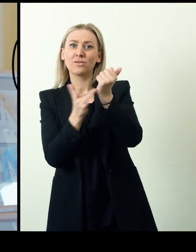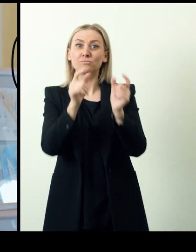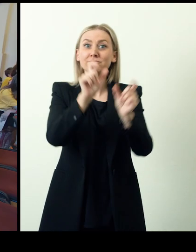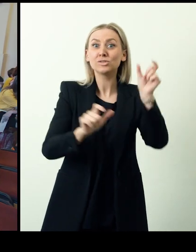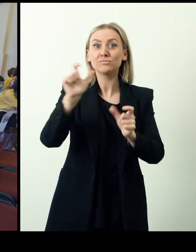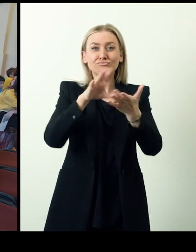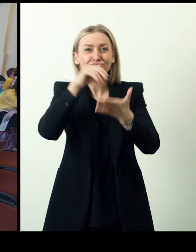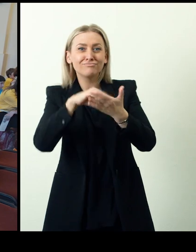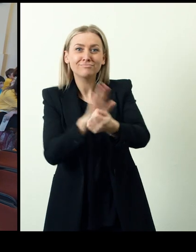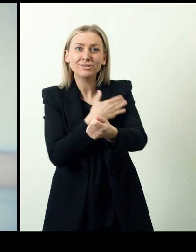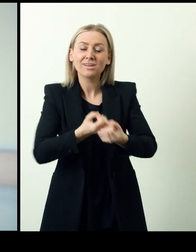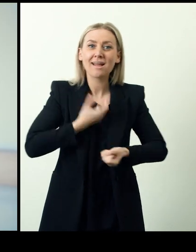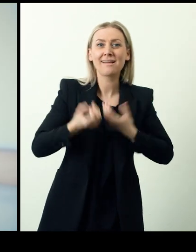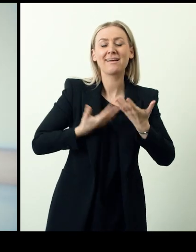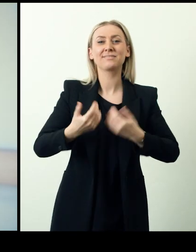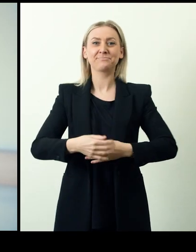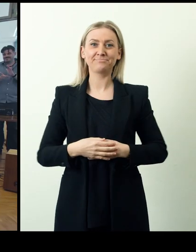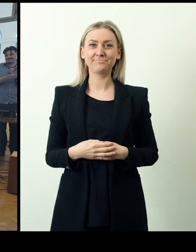participants learn to create and interpret music.